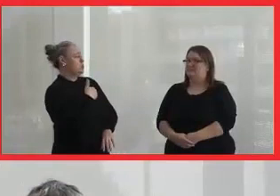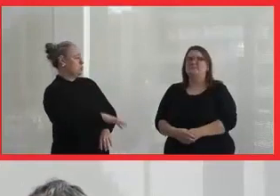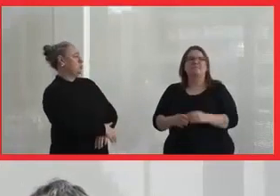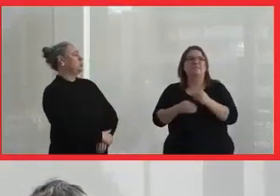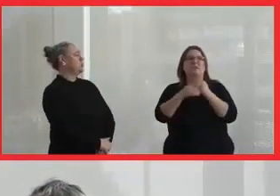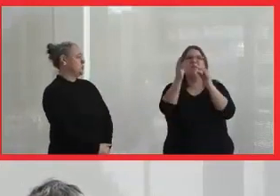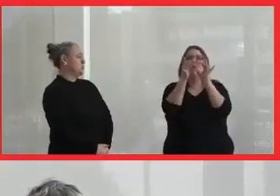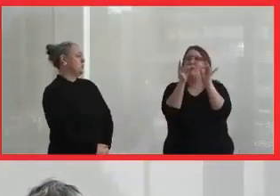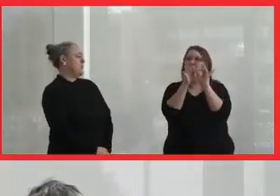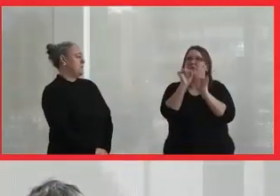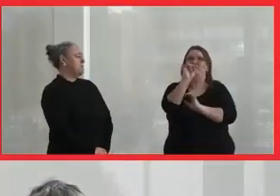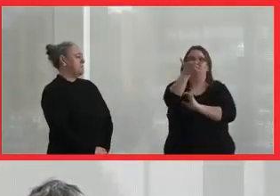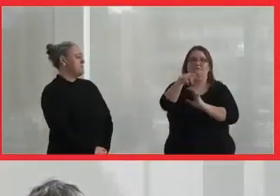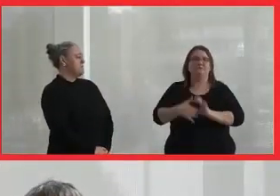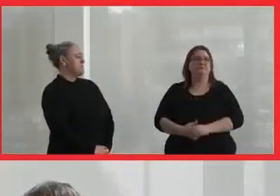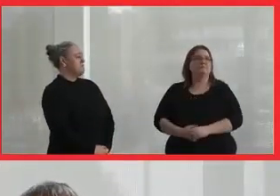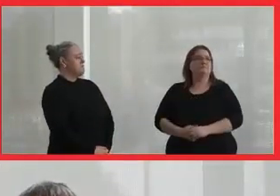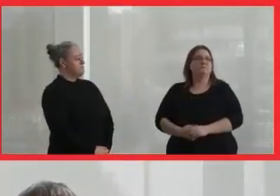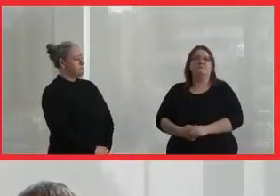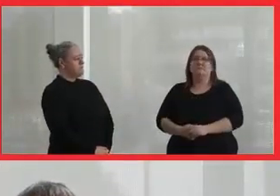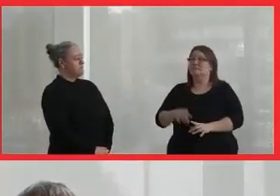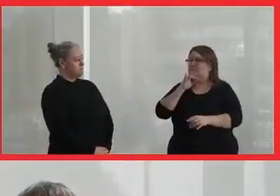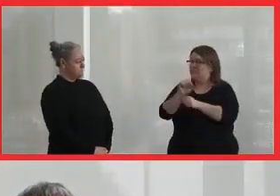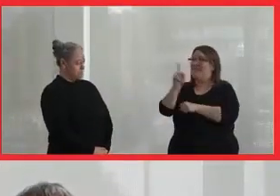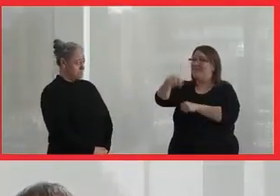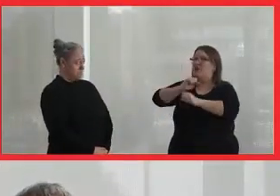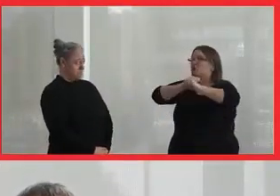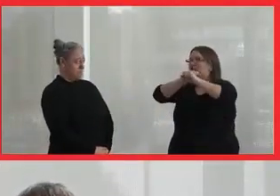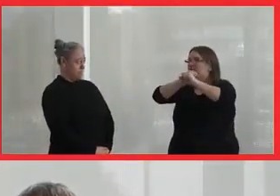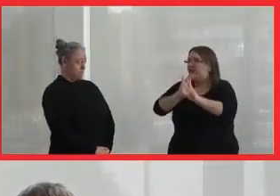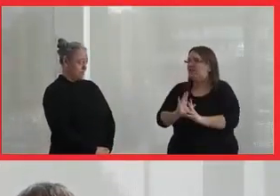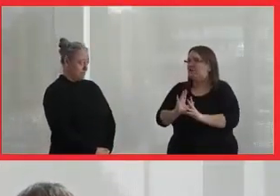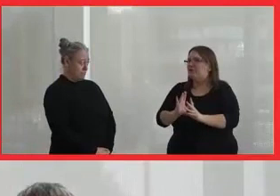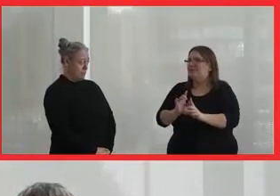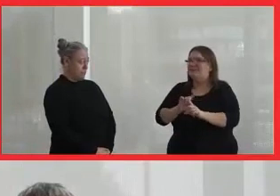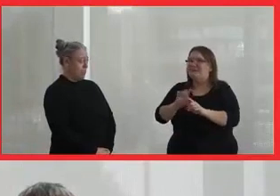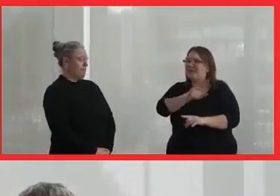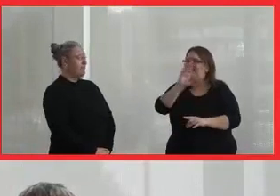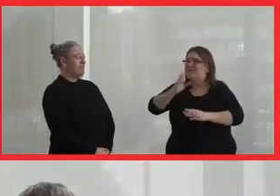and that is that they are defenders, but there never was a blockade.